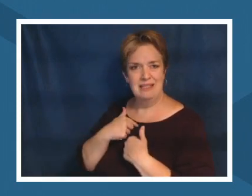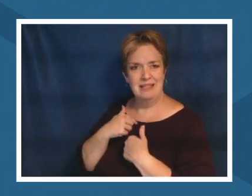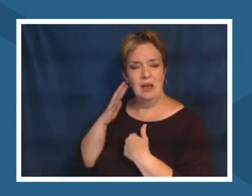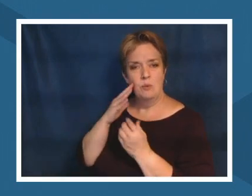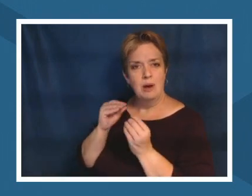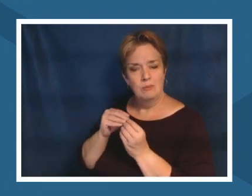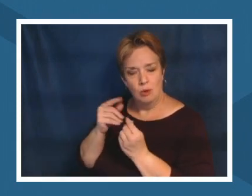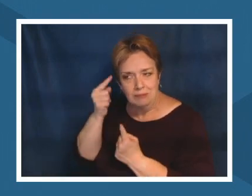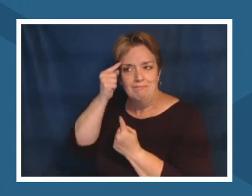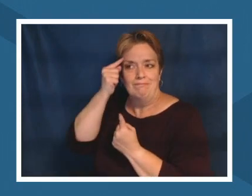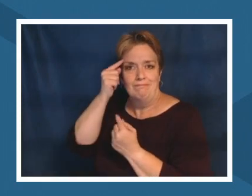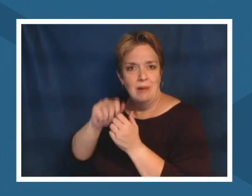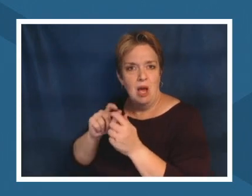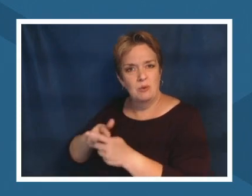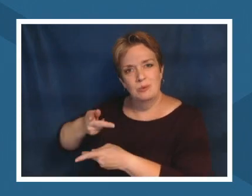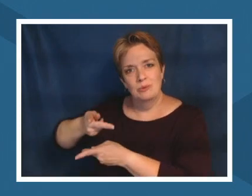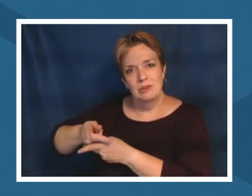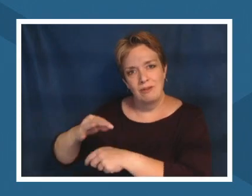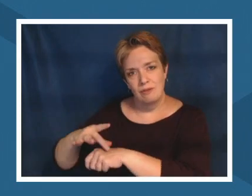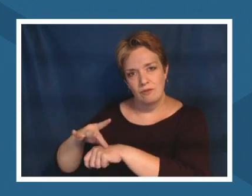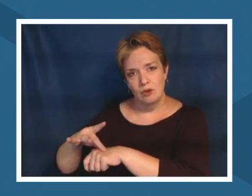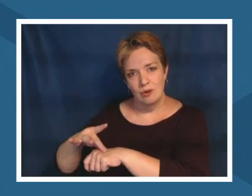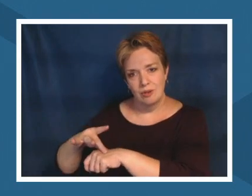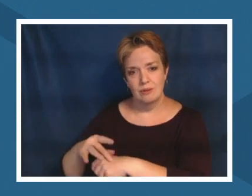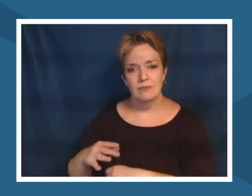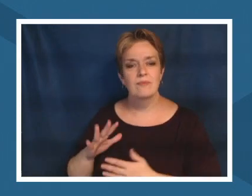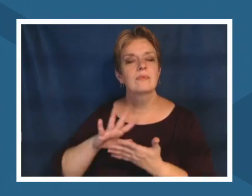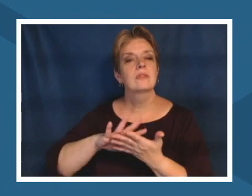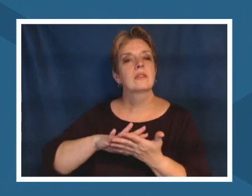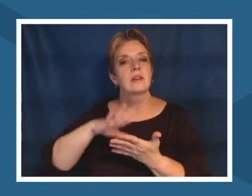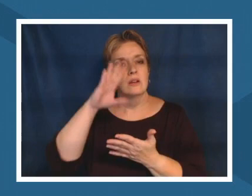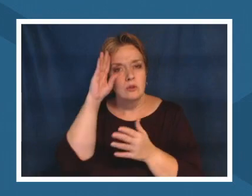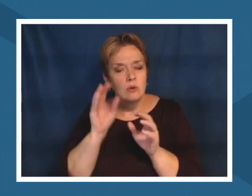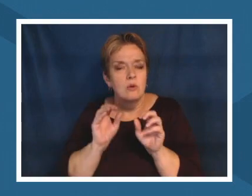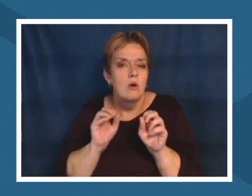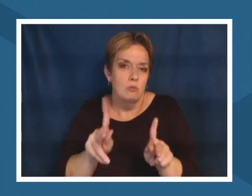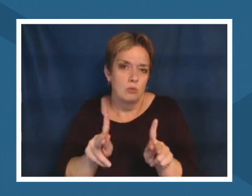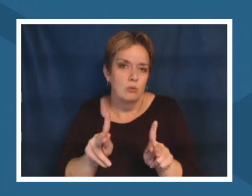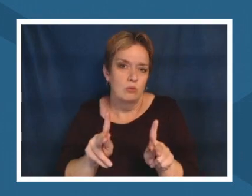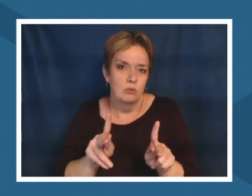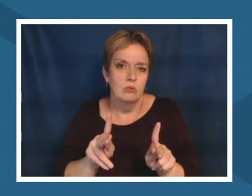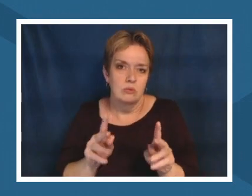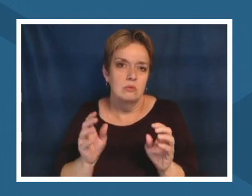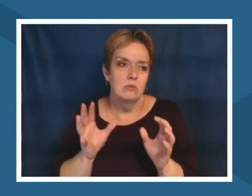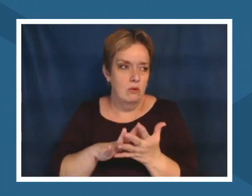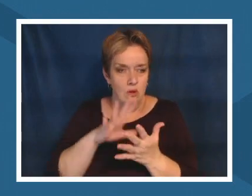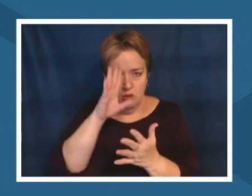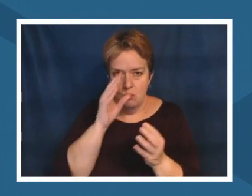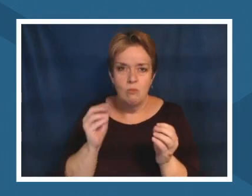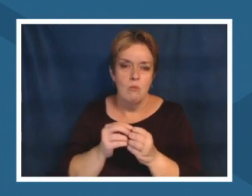um no no participation is too small